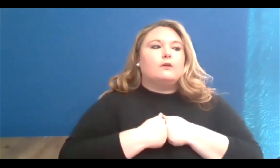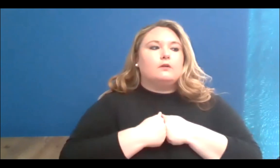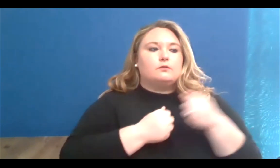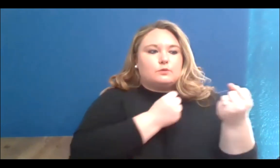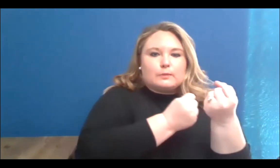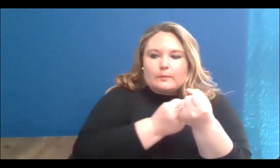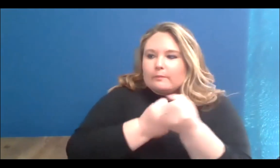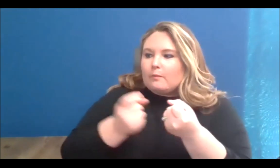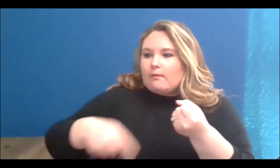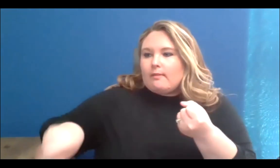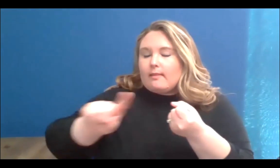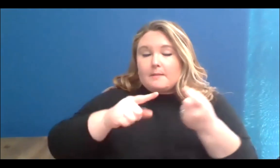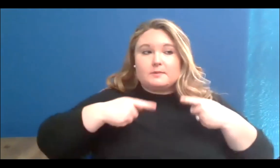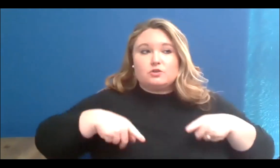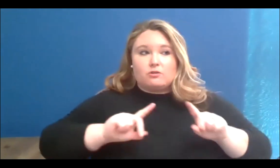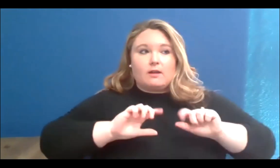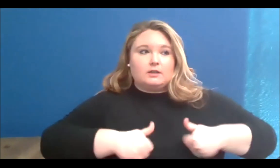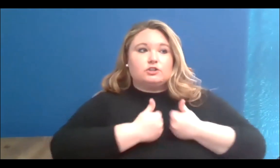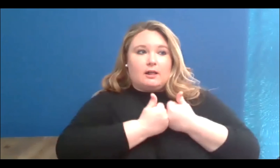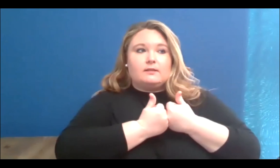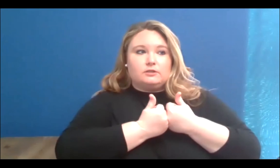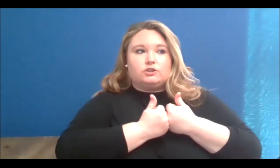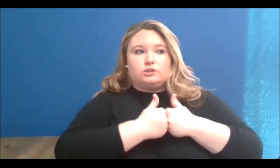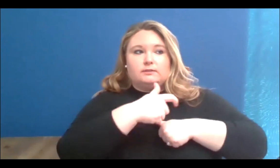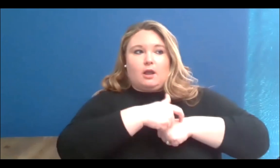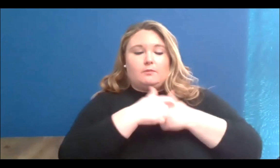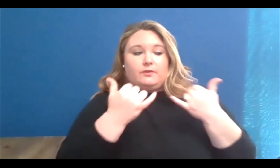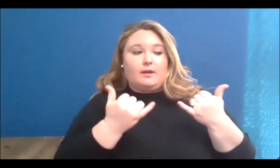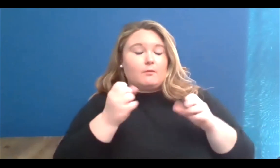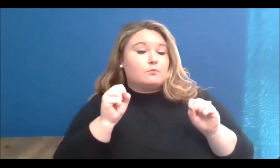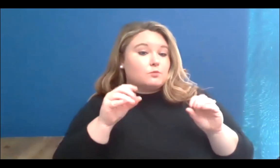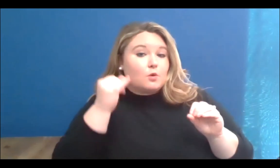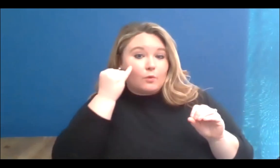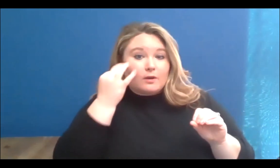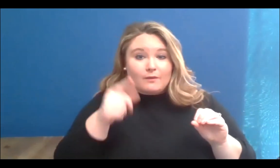challenging times. So, if you're somebody who can donate, we encourage you to check